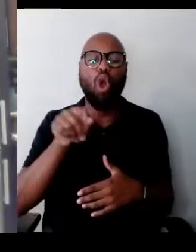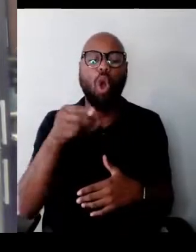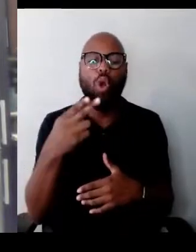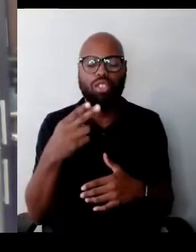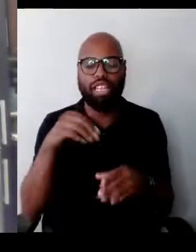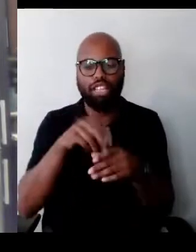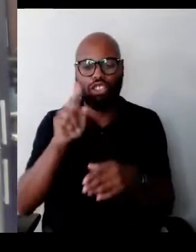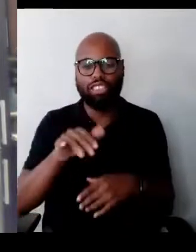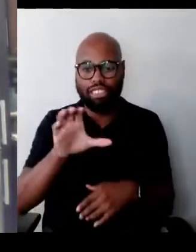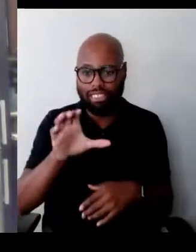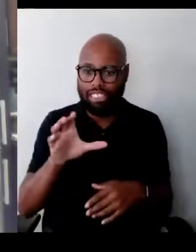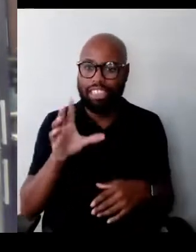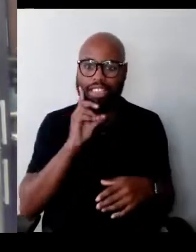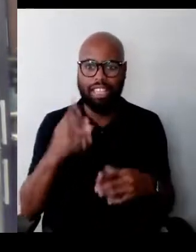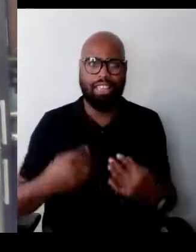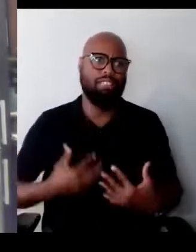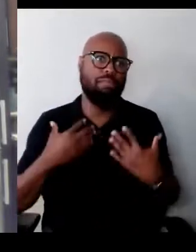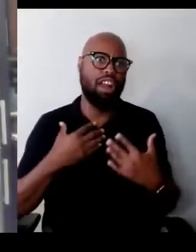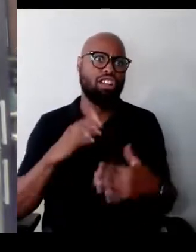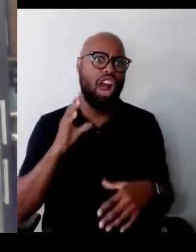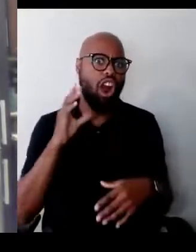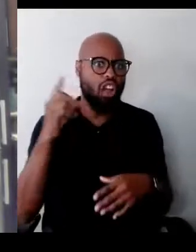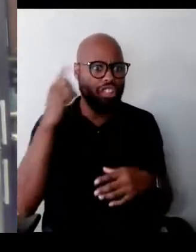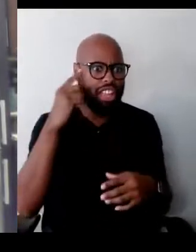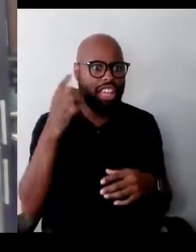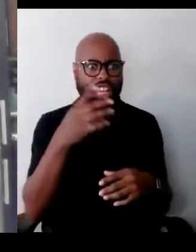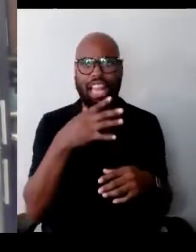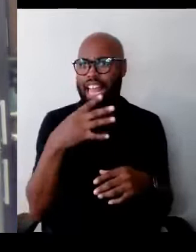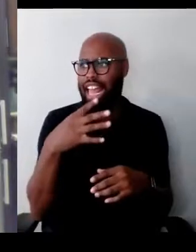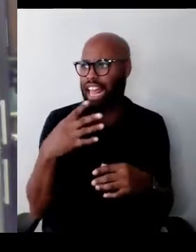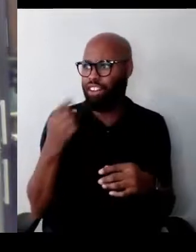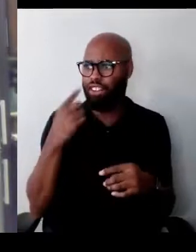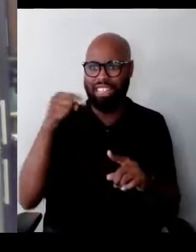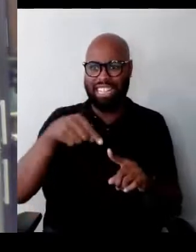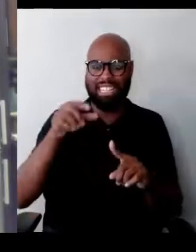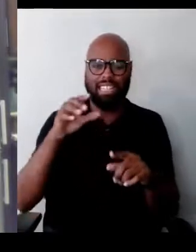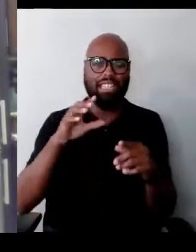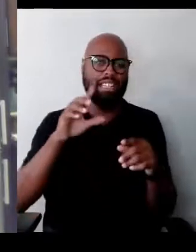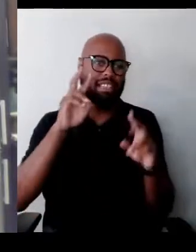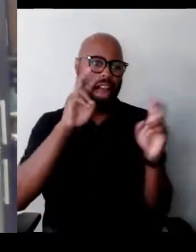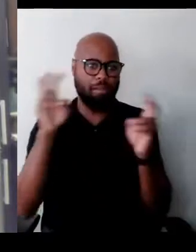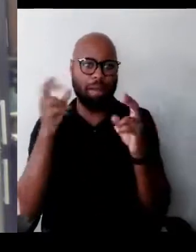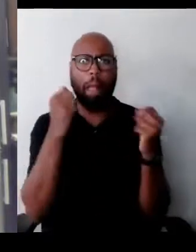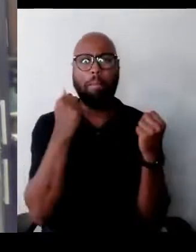around this topic and many others. A quick reminder that the views expressed